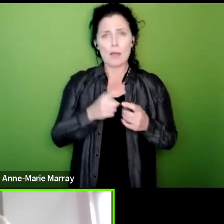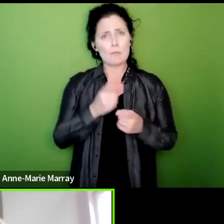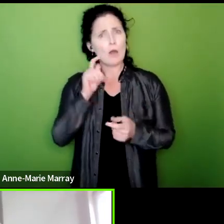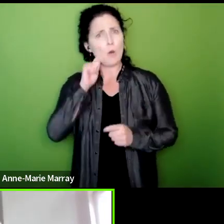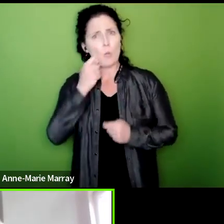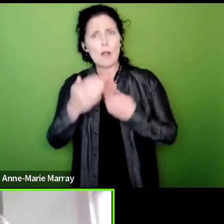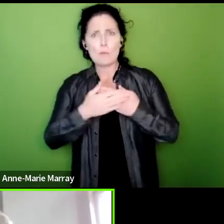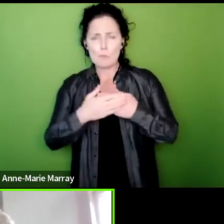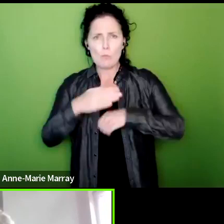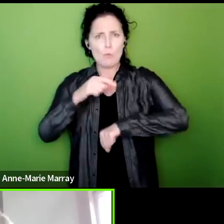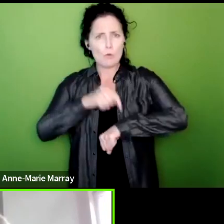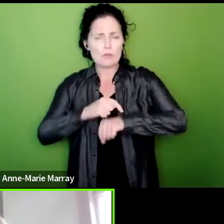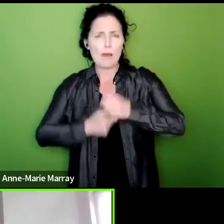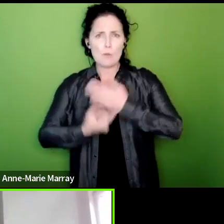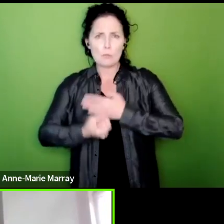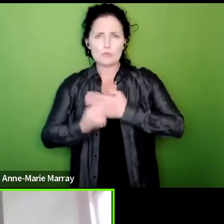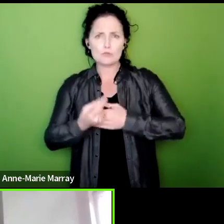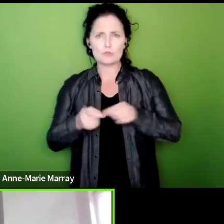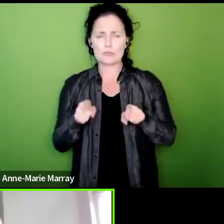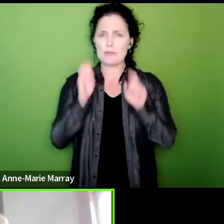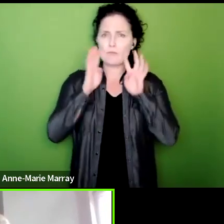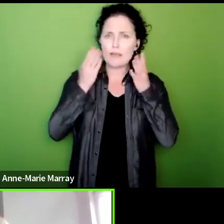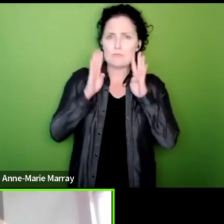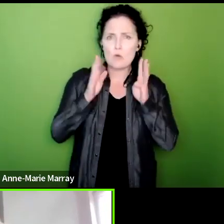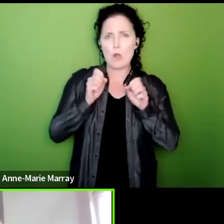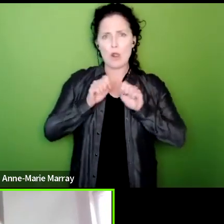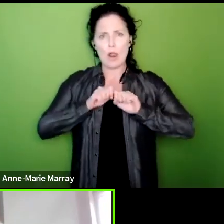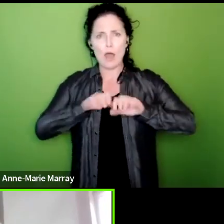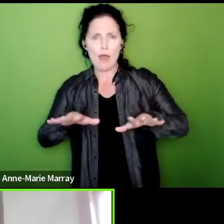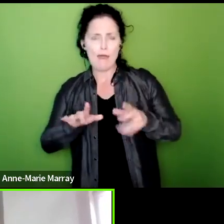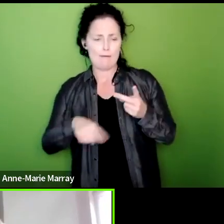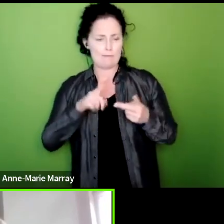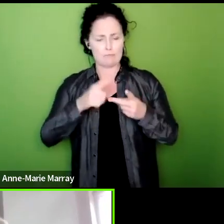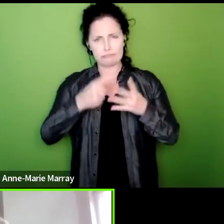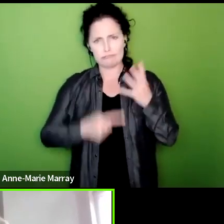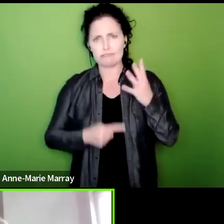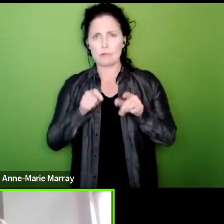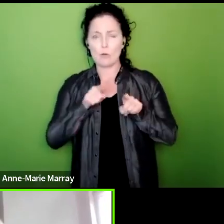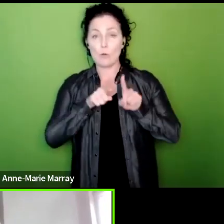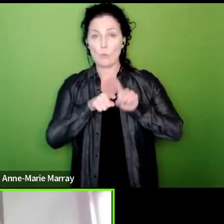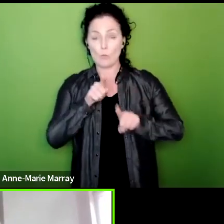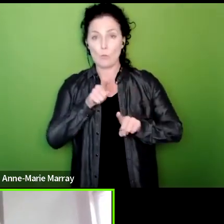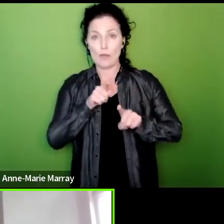be lots of communications that would be going out I mean the first thing to say is I want to thank